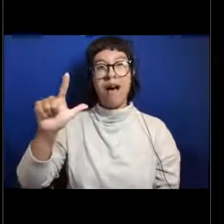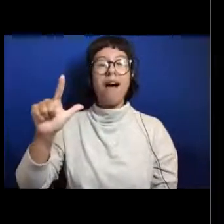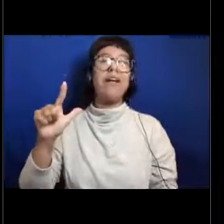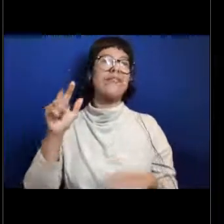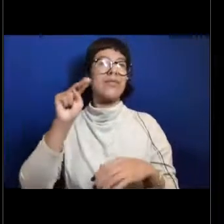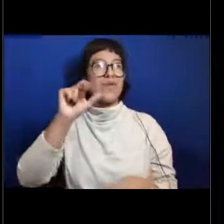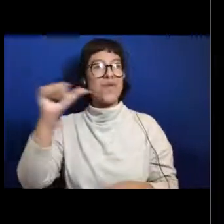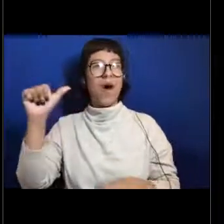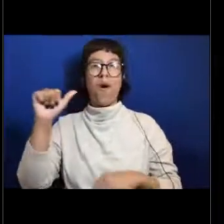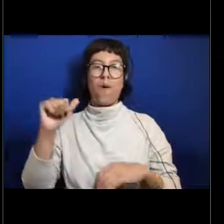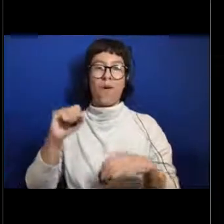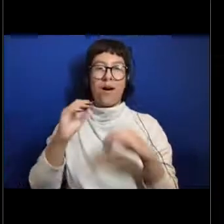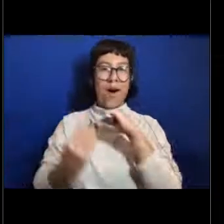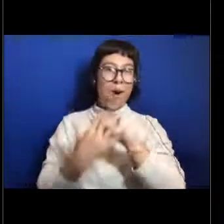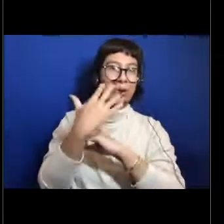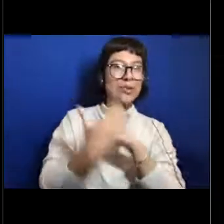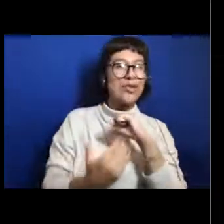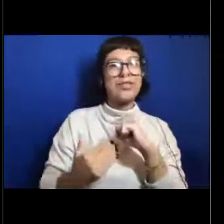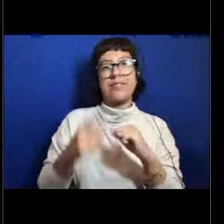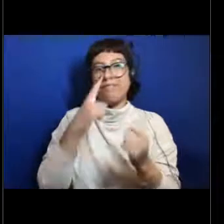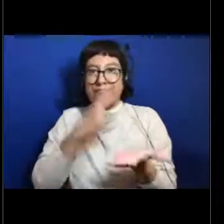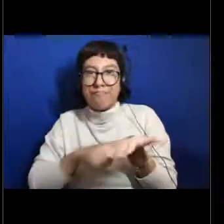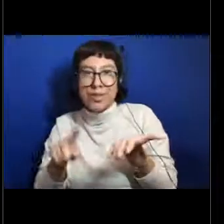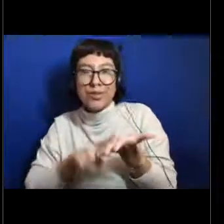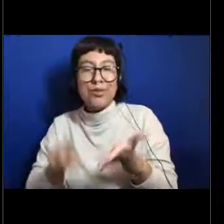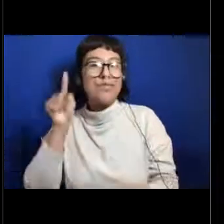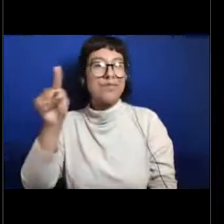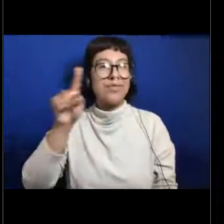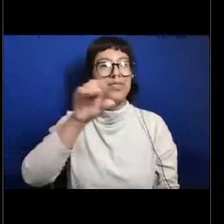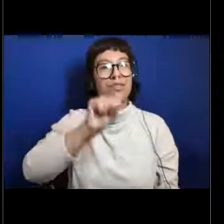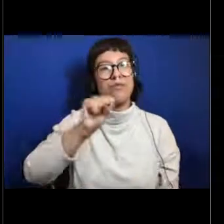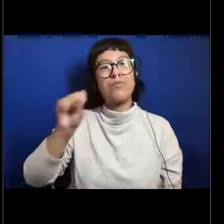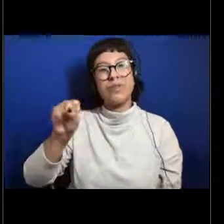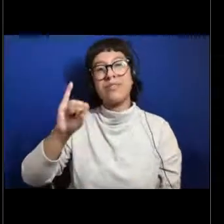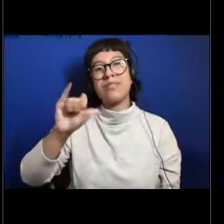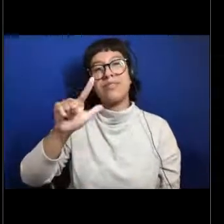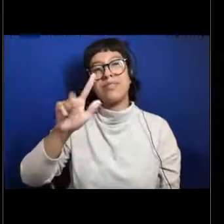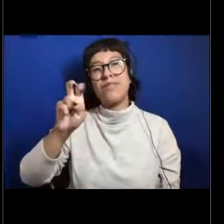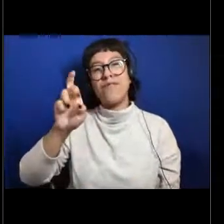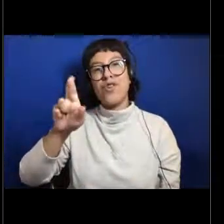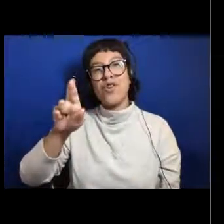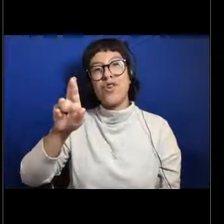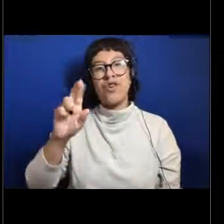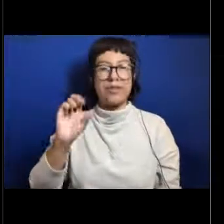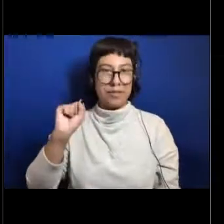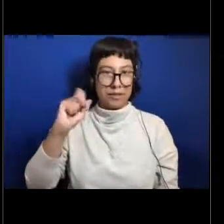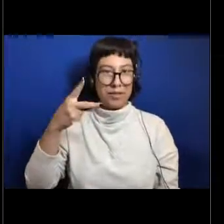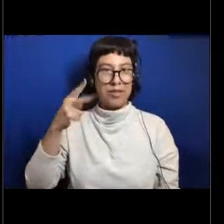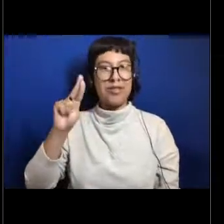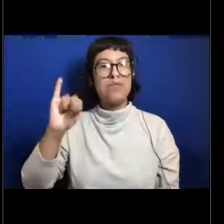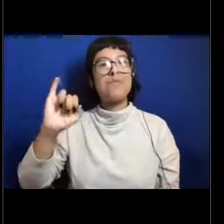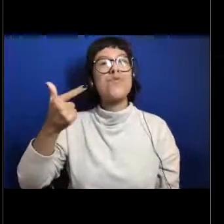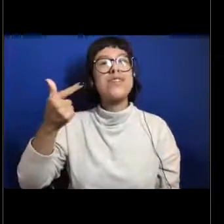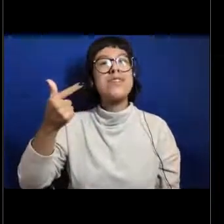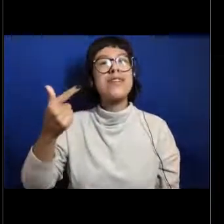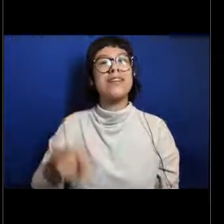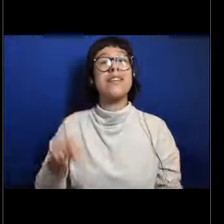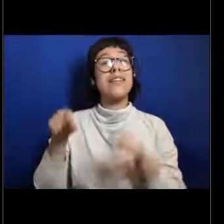in Silver Spring. Now, while we'll be talking about Kasey's role, (coughs softly) excuse me, in deep sea exploration,